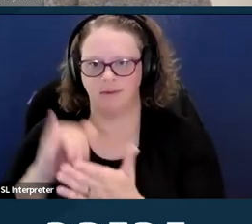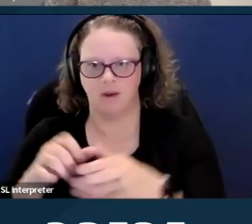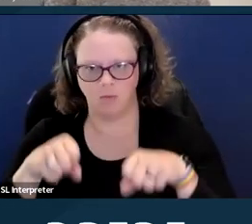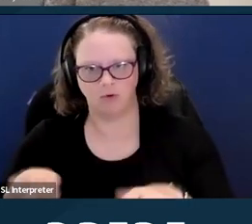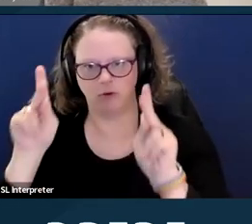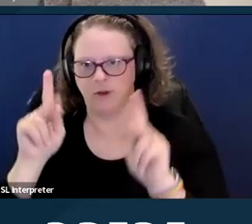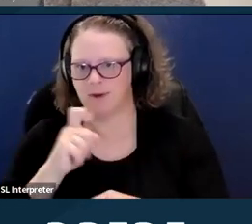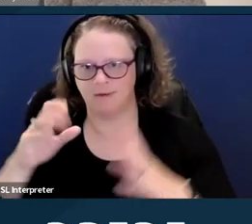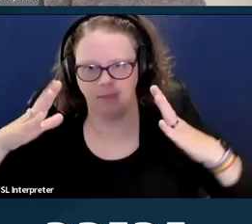Next slide.